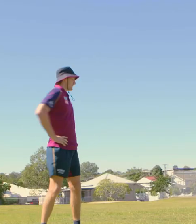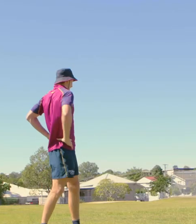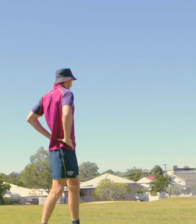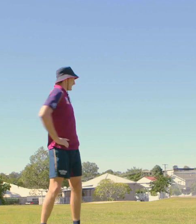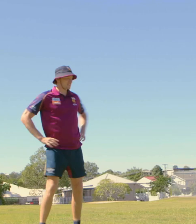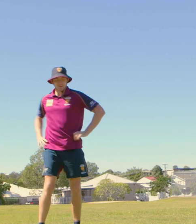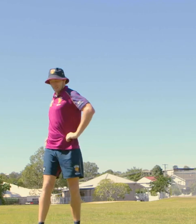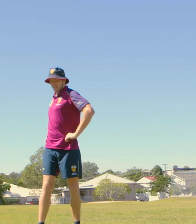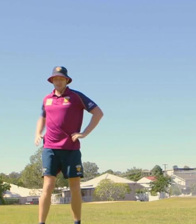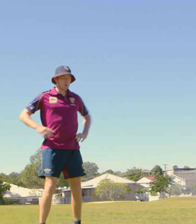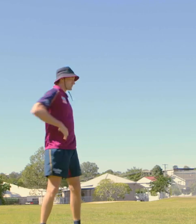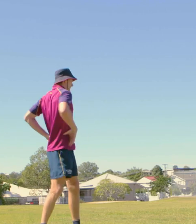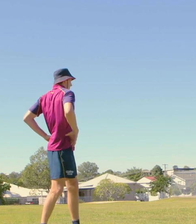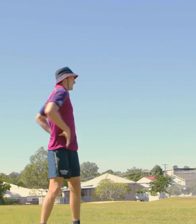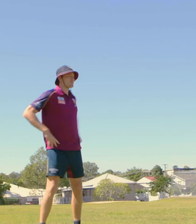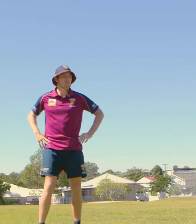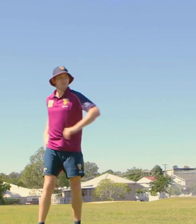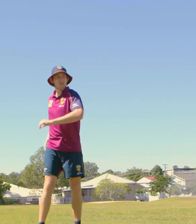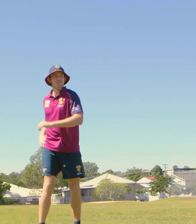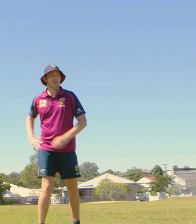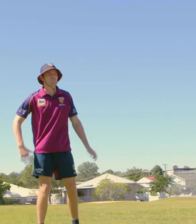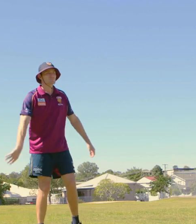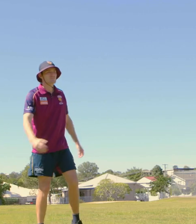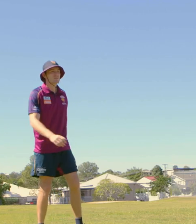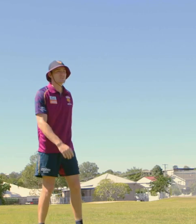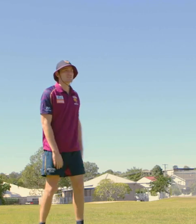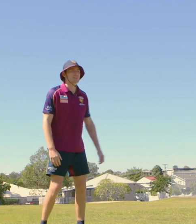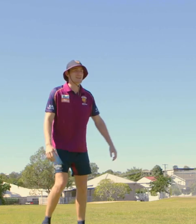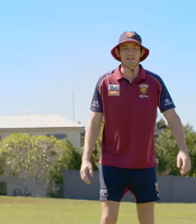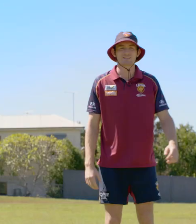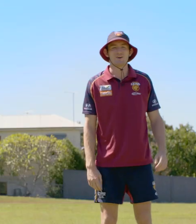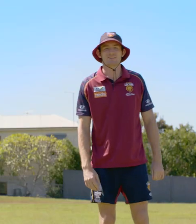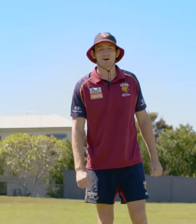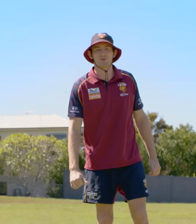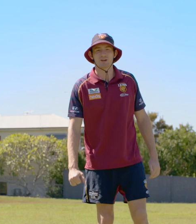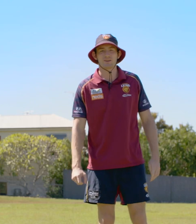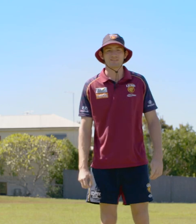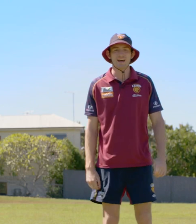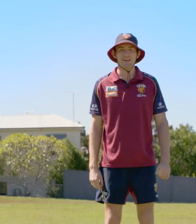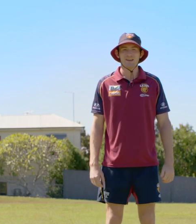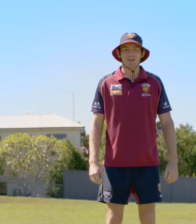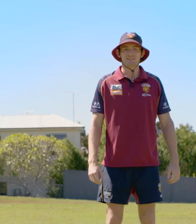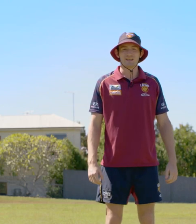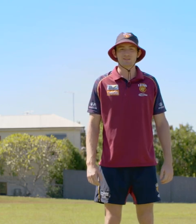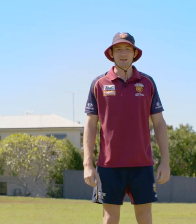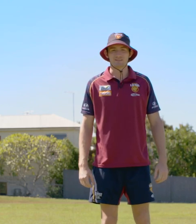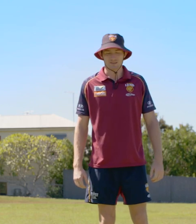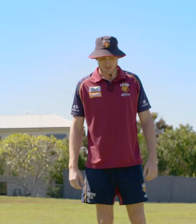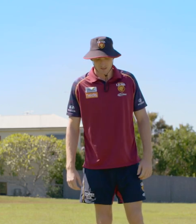Start to exercise – get your core switched on, side to side. The second exercise that I’ll be showing you today is leg swings.